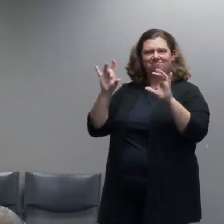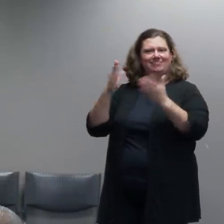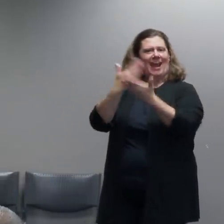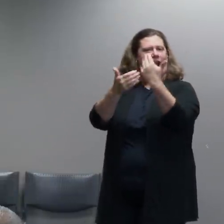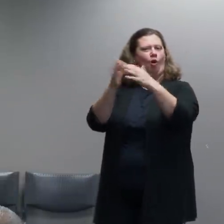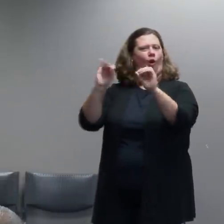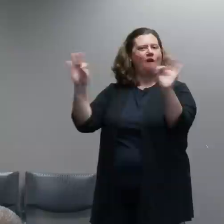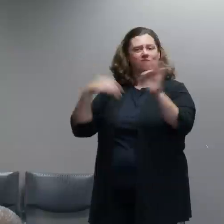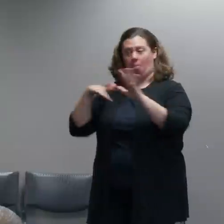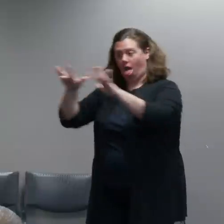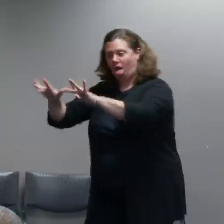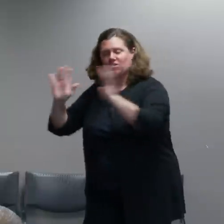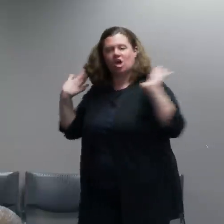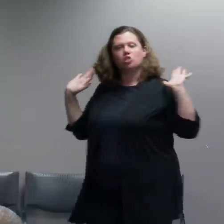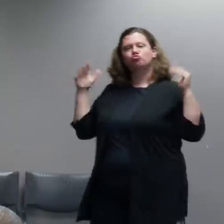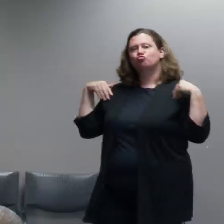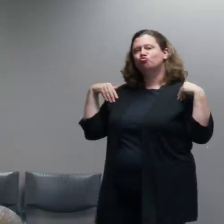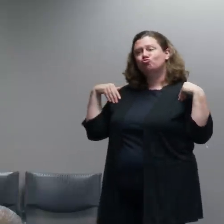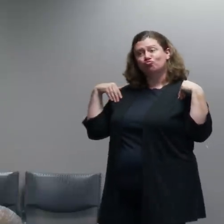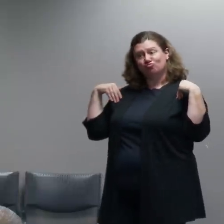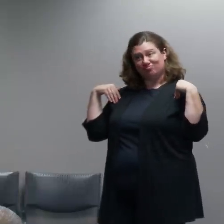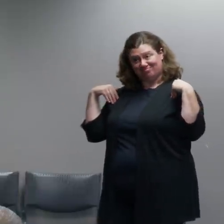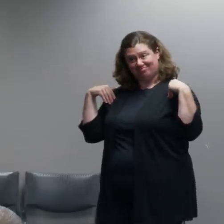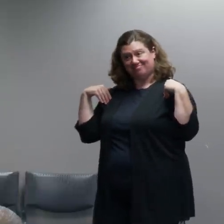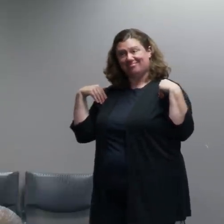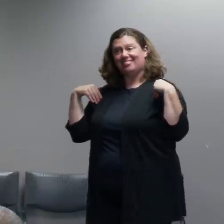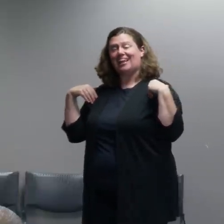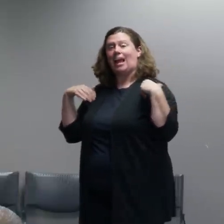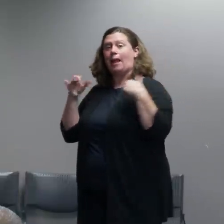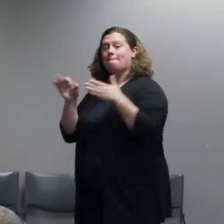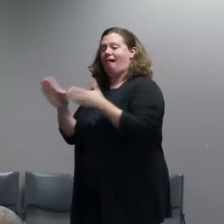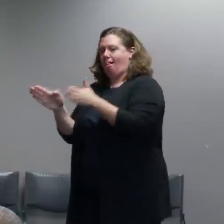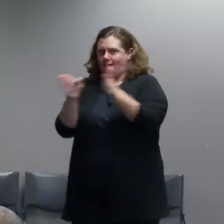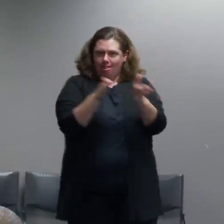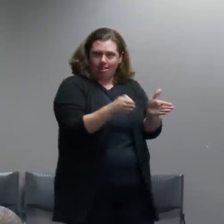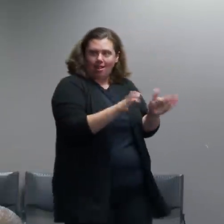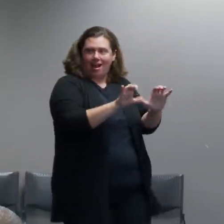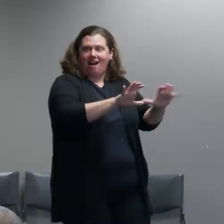But then there was a second group that, after those events, would show up down here